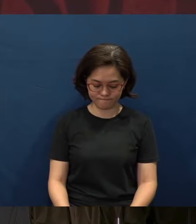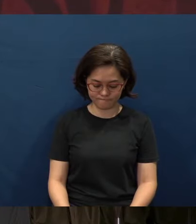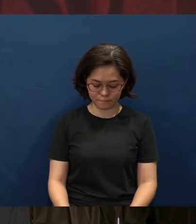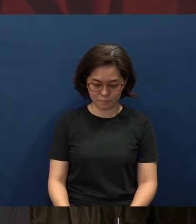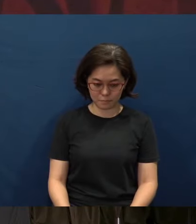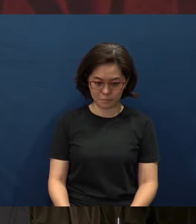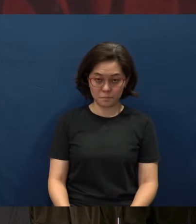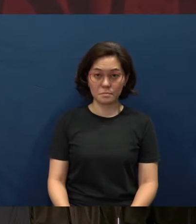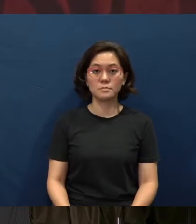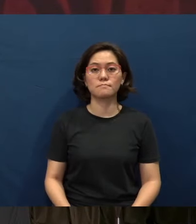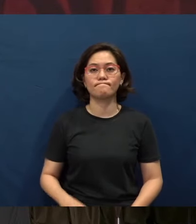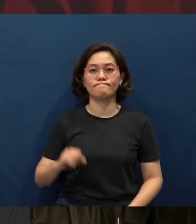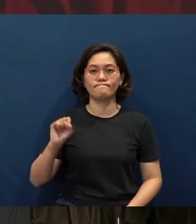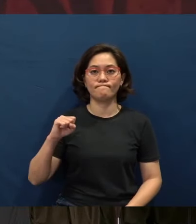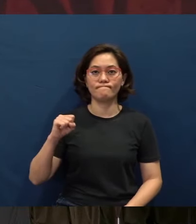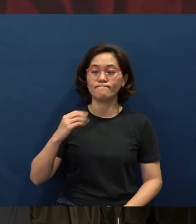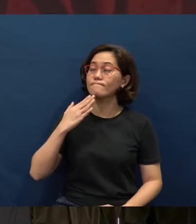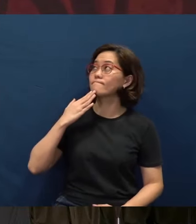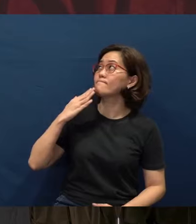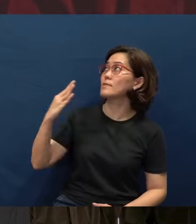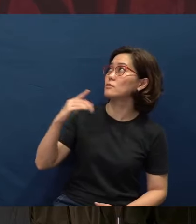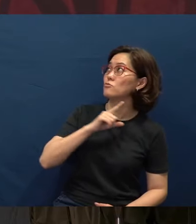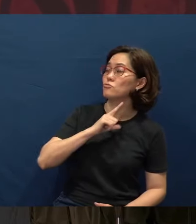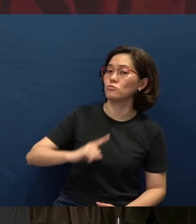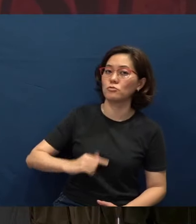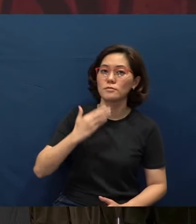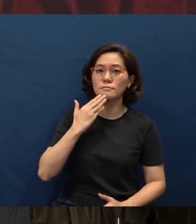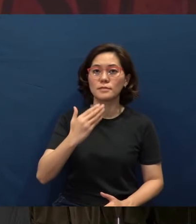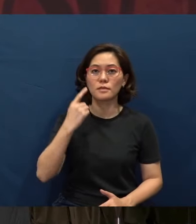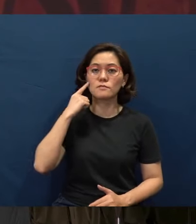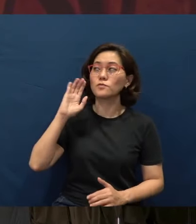Yes, thank You Lord, thank You for Your love.